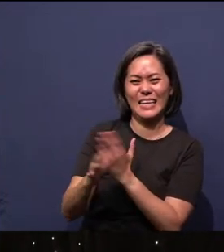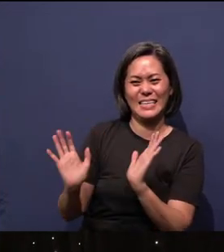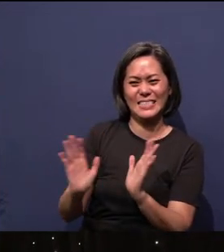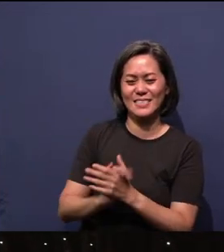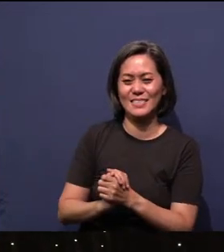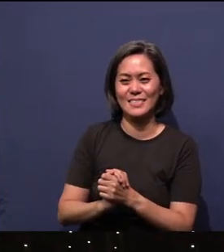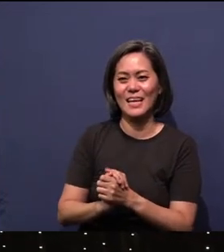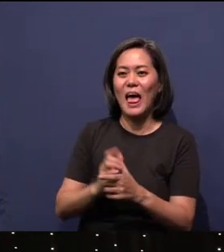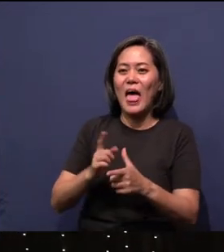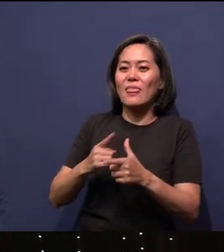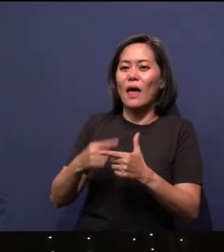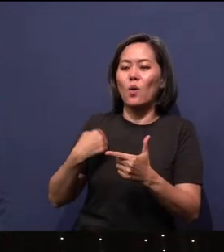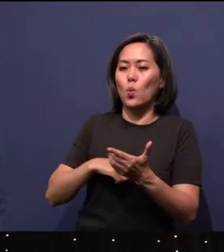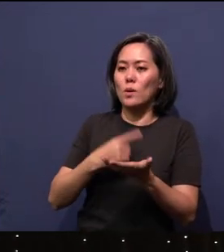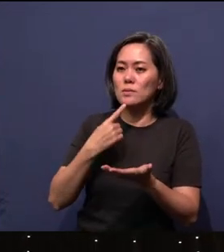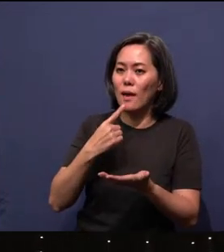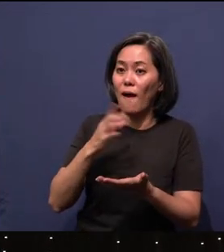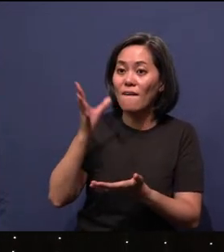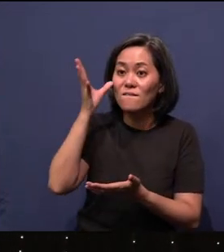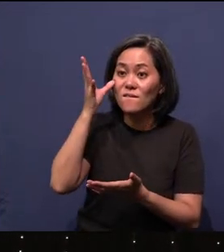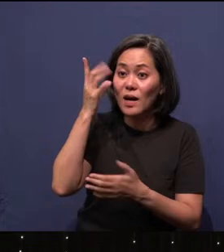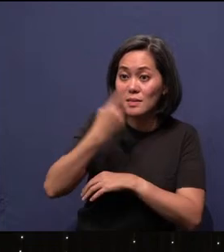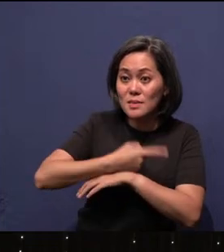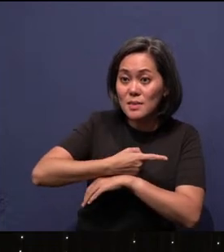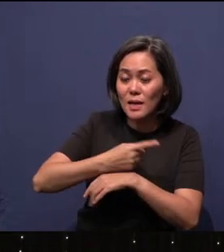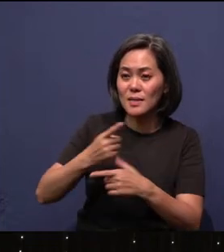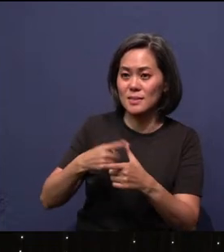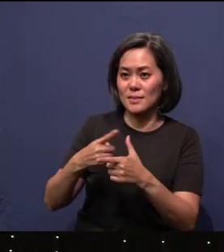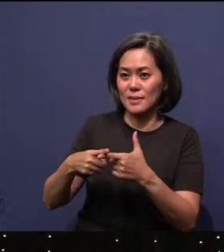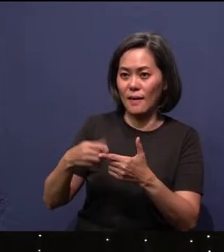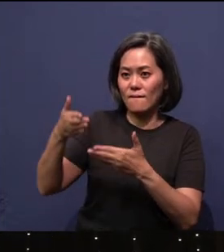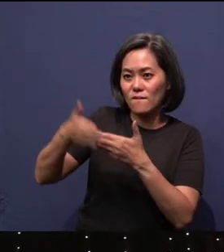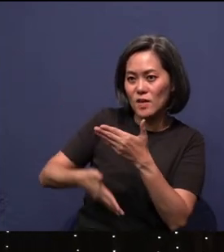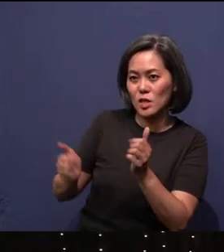And since we're talking about Father's Day, then we end off with the call of